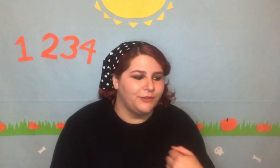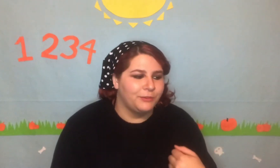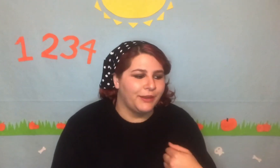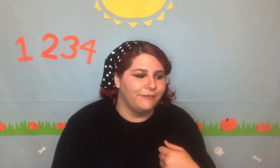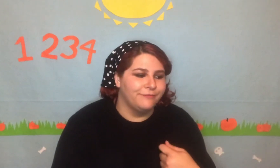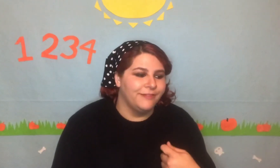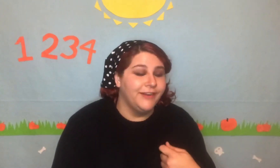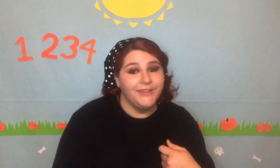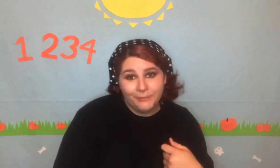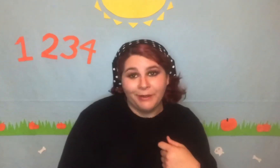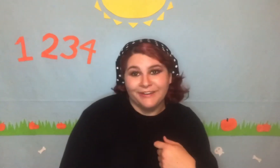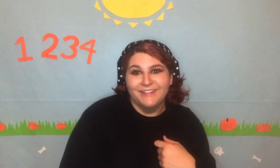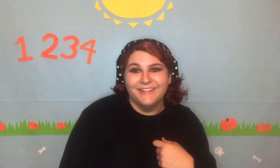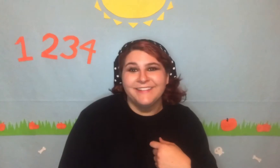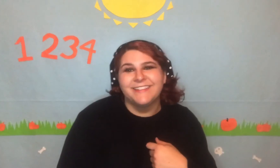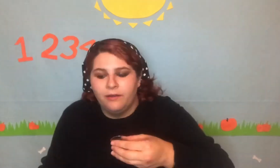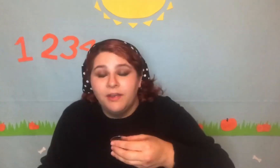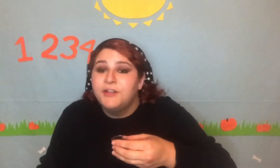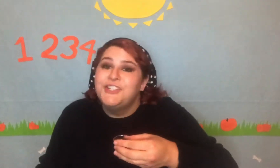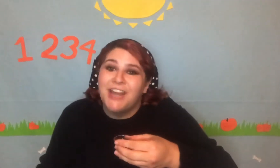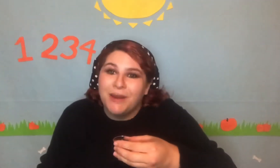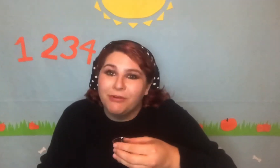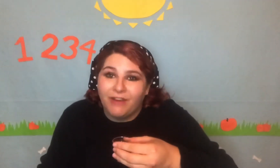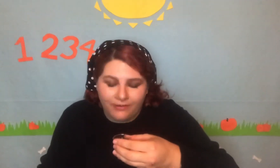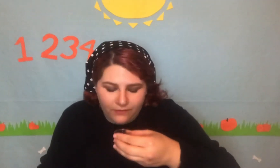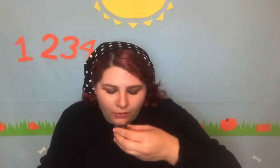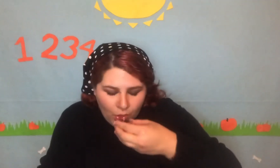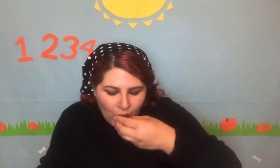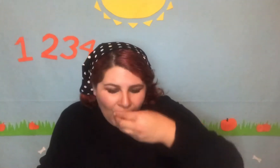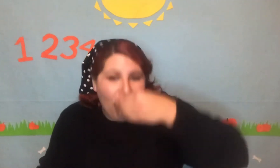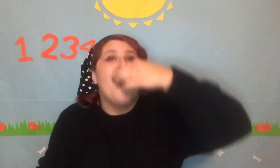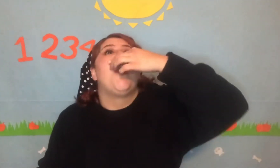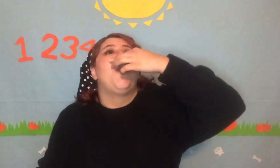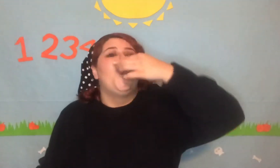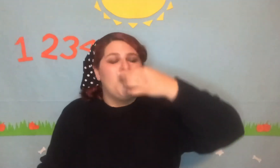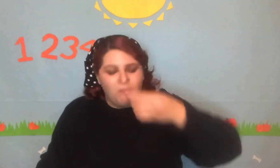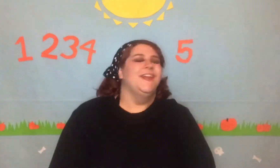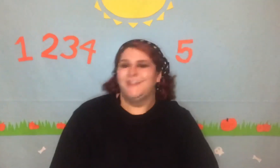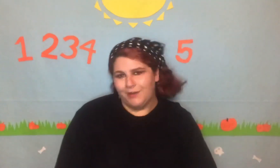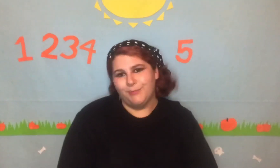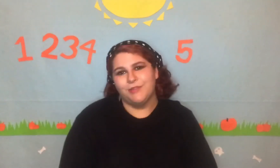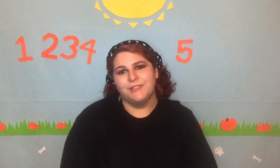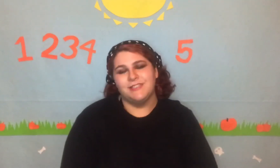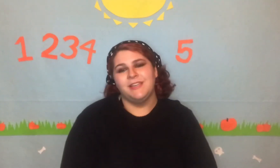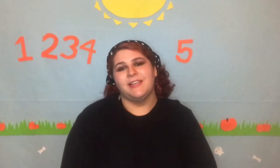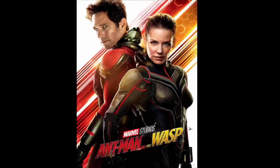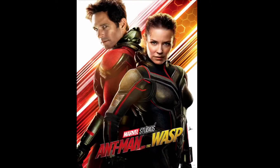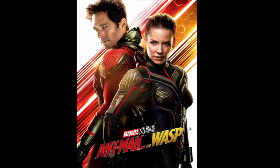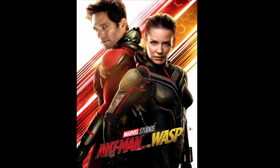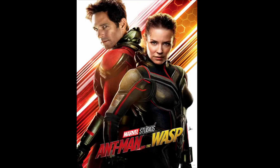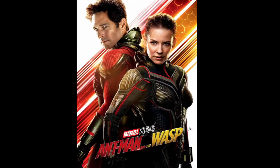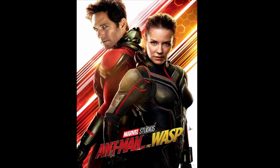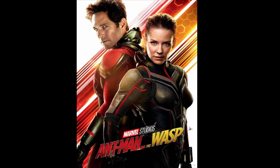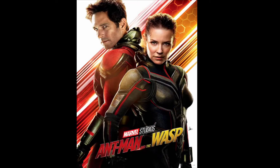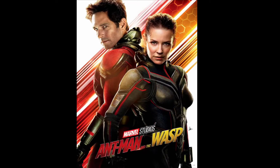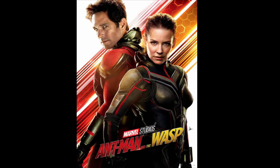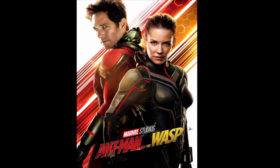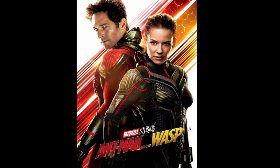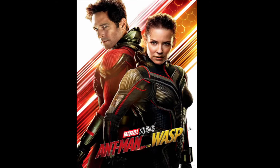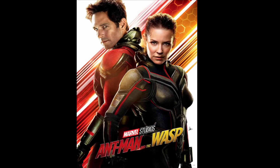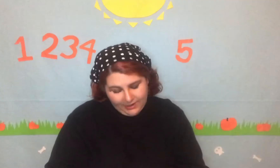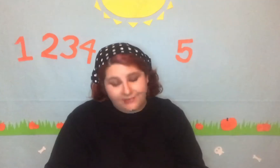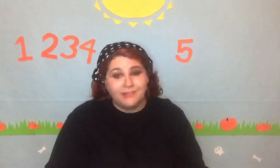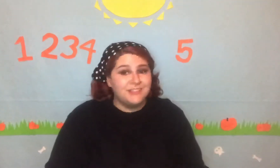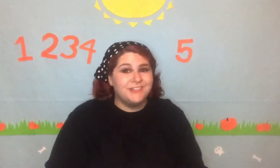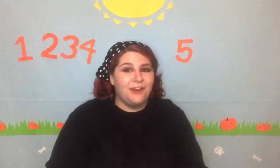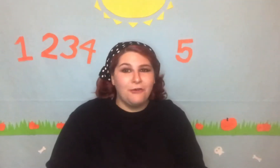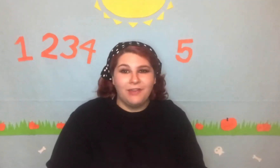but I'd think about it! Shot number five! Number 13 is Ant-Man and the Wasp. Like this is an okay